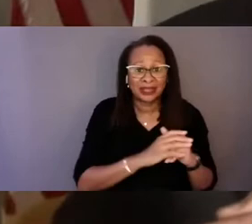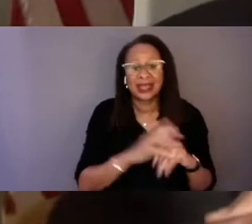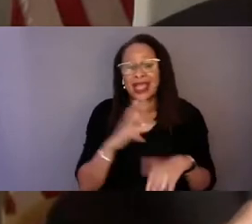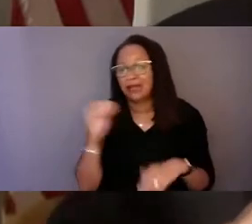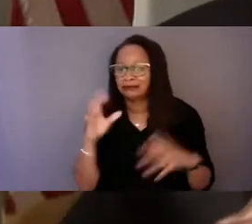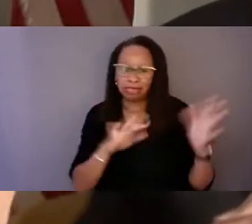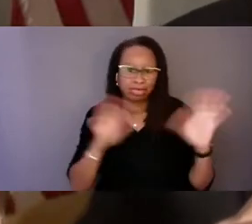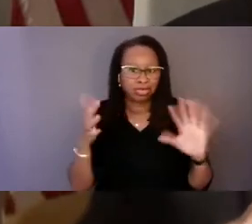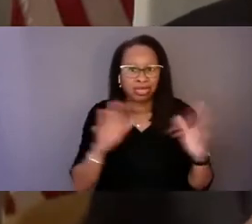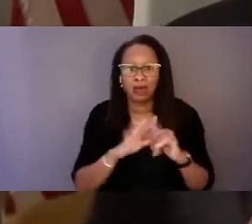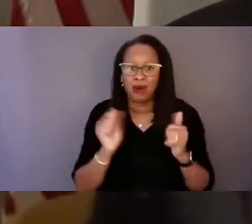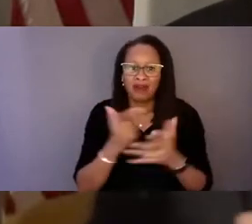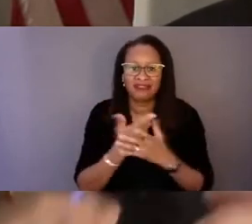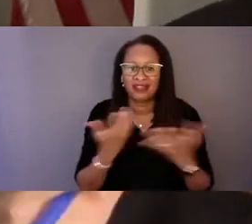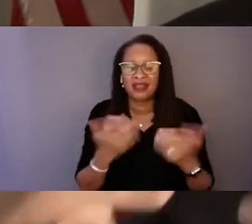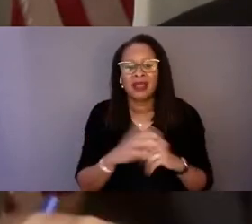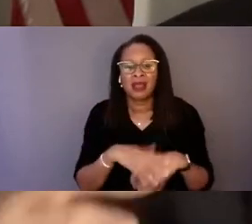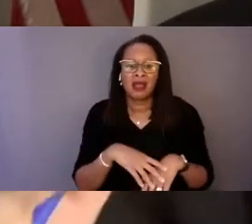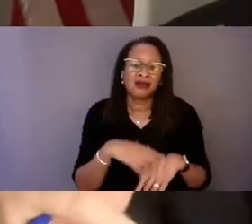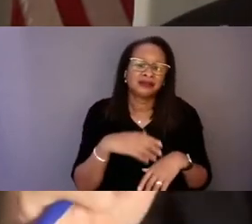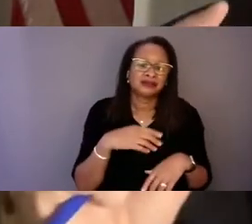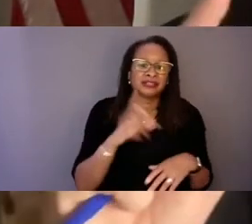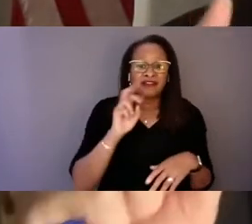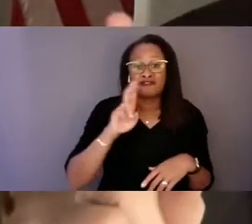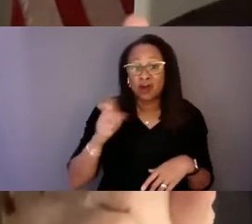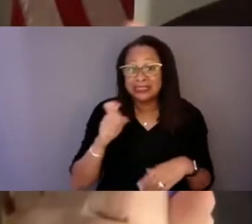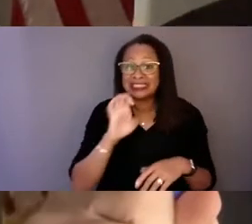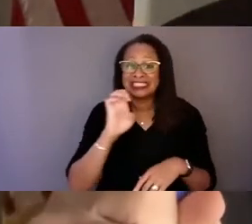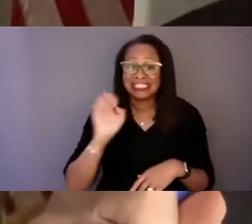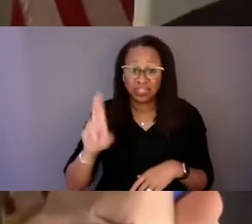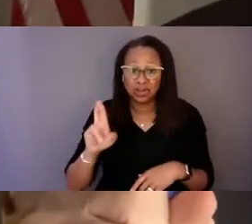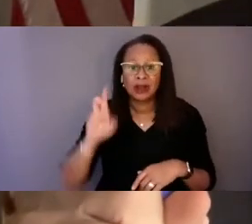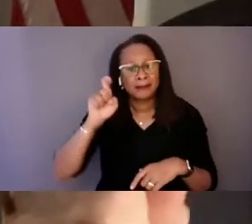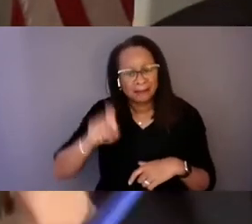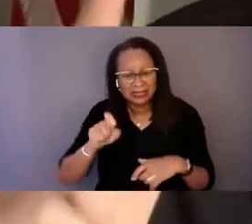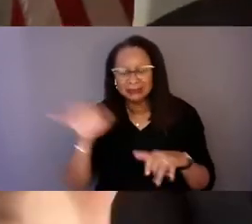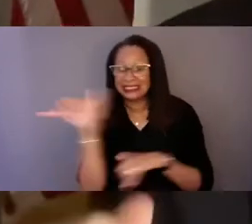pharmacy, and ER had to be the same as what you would do